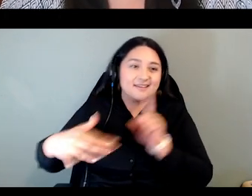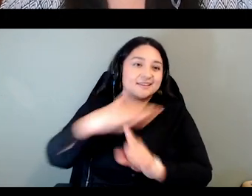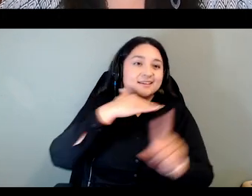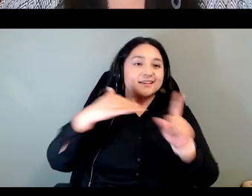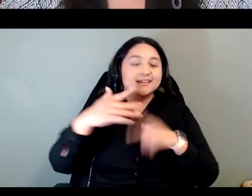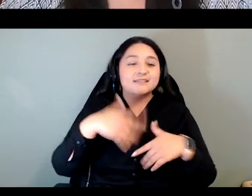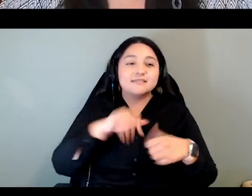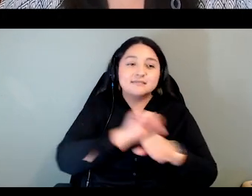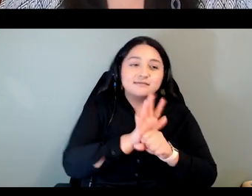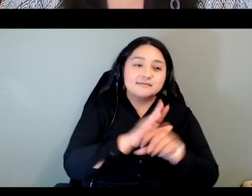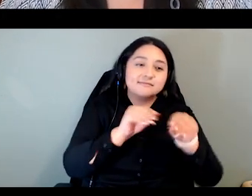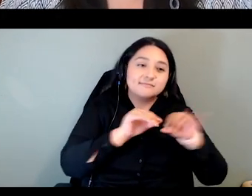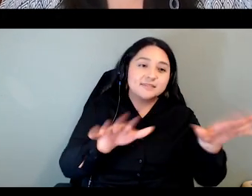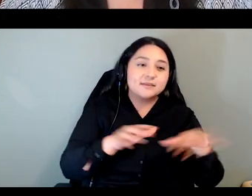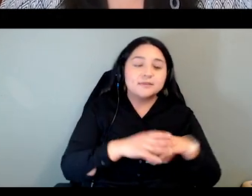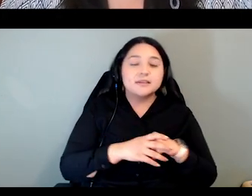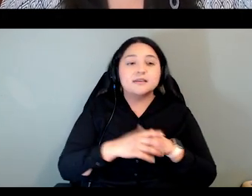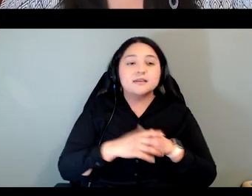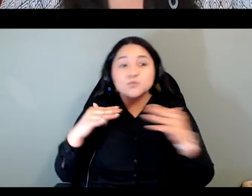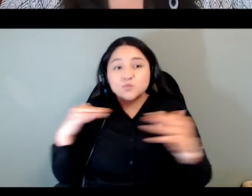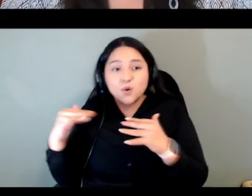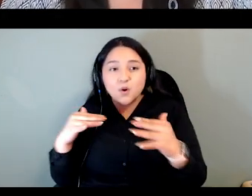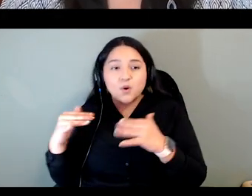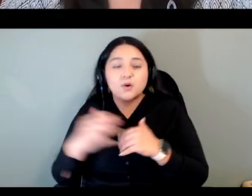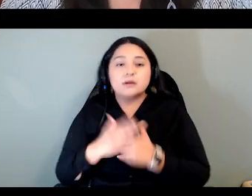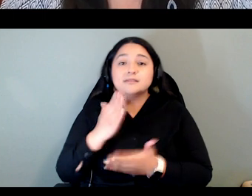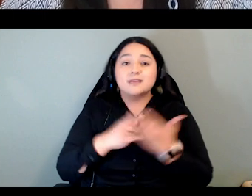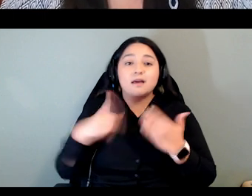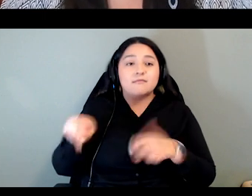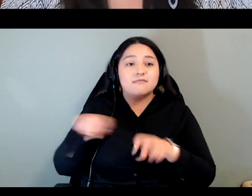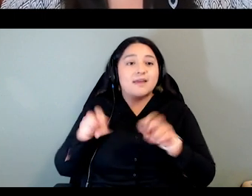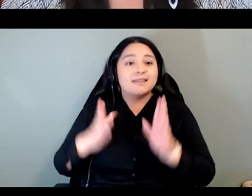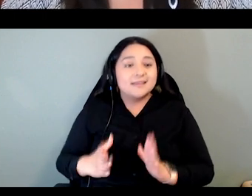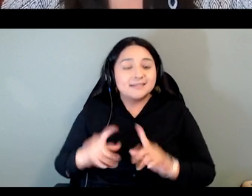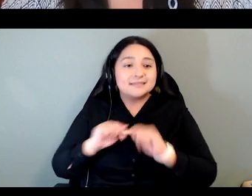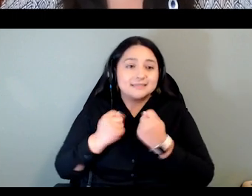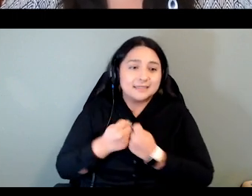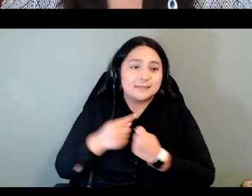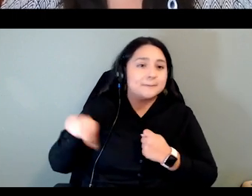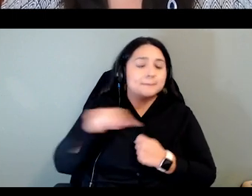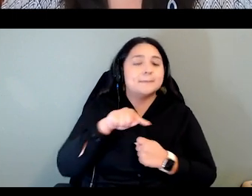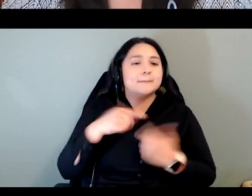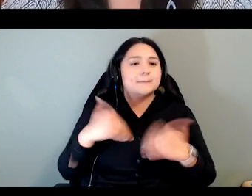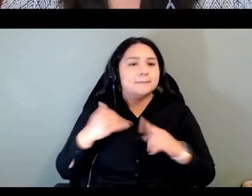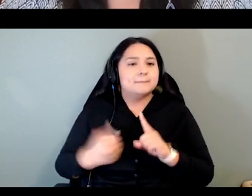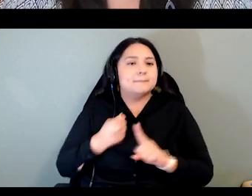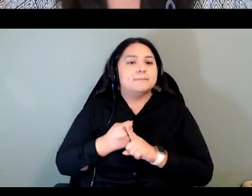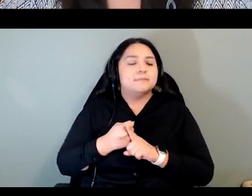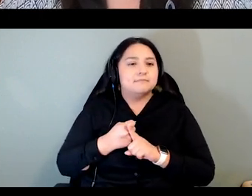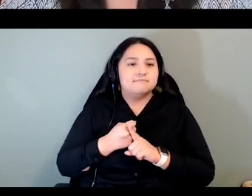Some of our panelists and team have been impacted very personally by this and so I want to offer